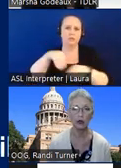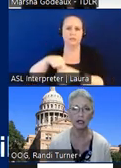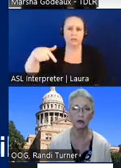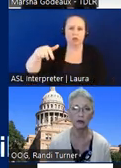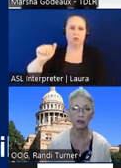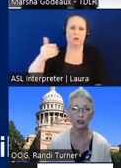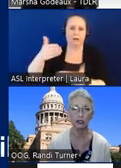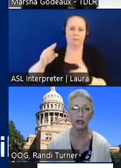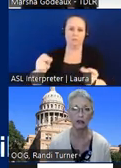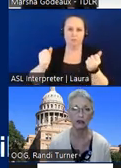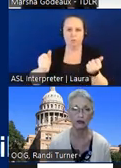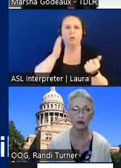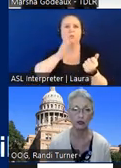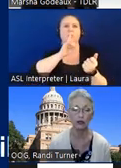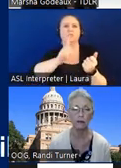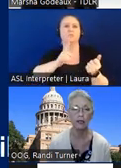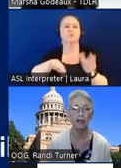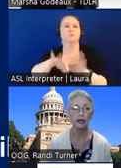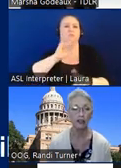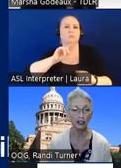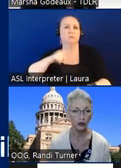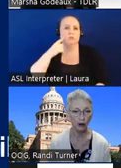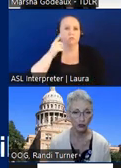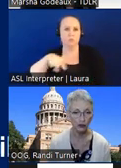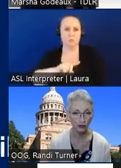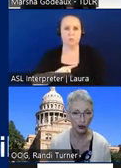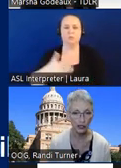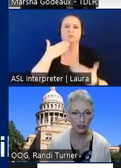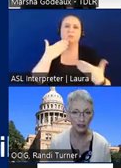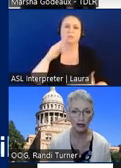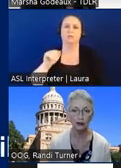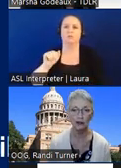quick and we'll make sure and get answers for you thank you marcia for joining us i want to